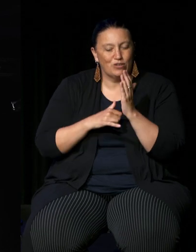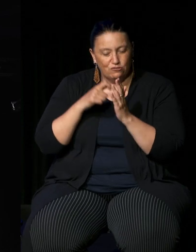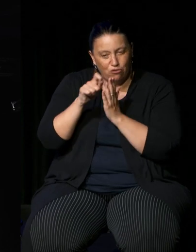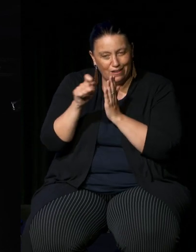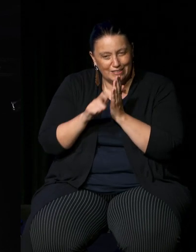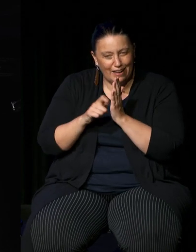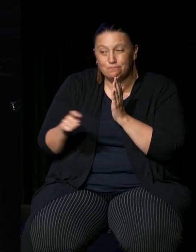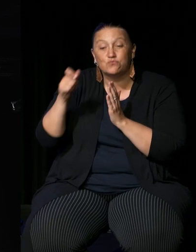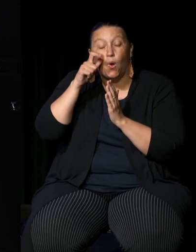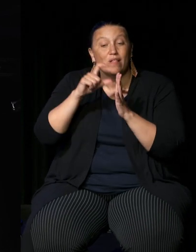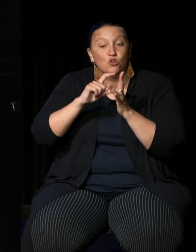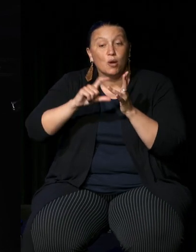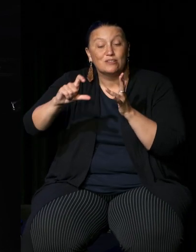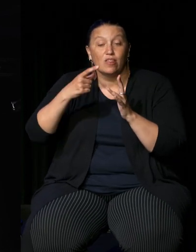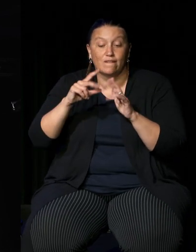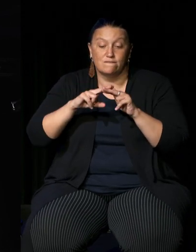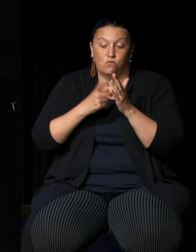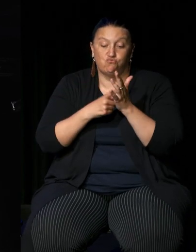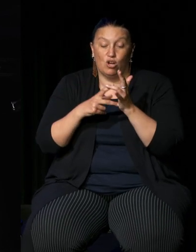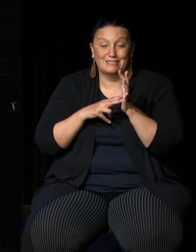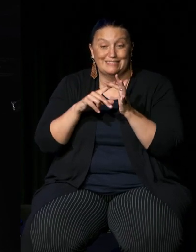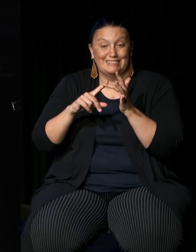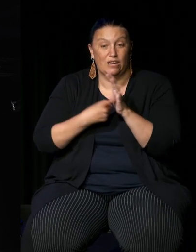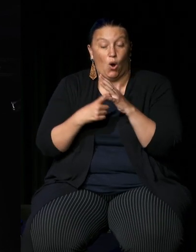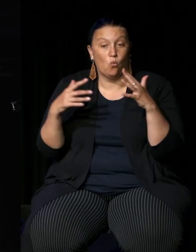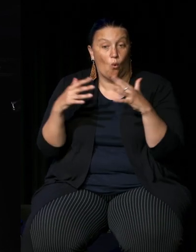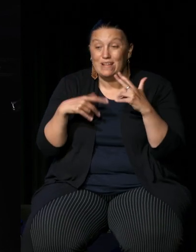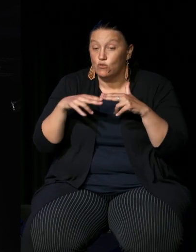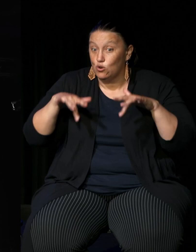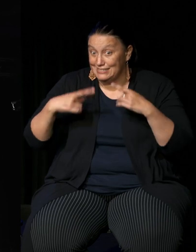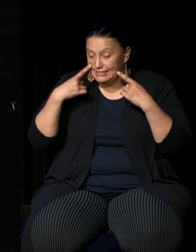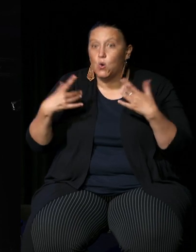the Frontier Wars which you should see if you haven't seen it's available uh you're